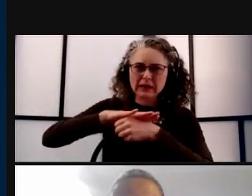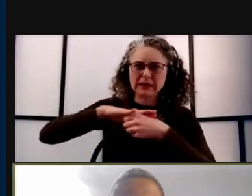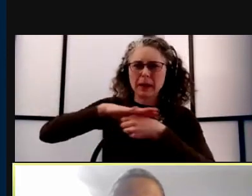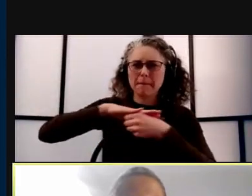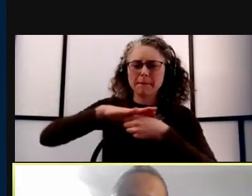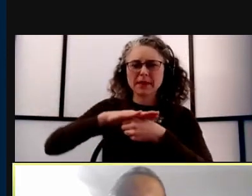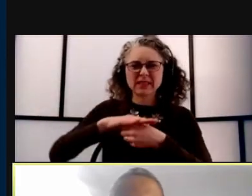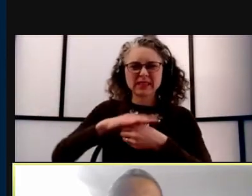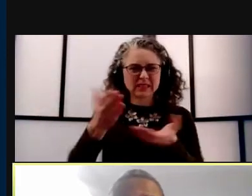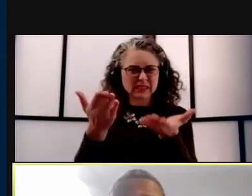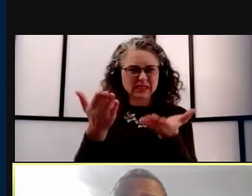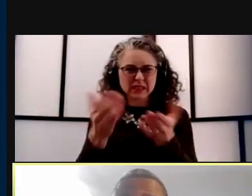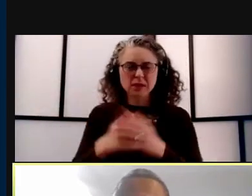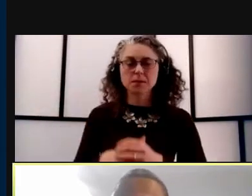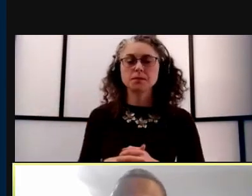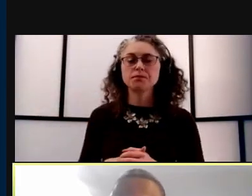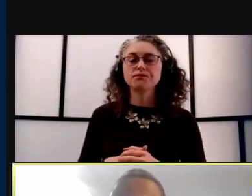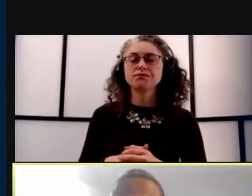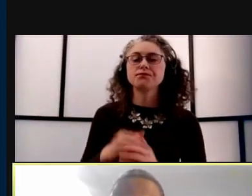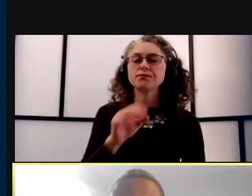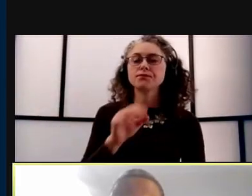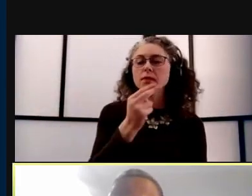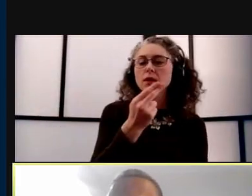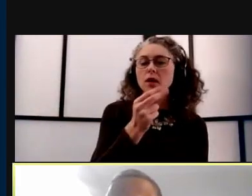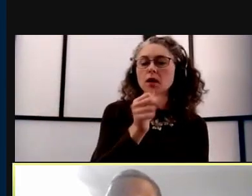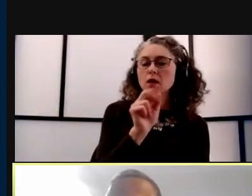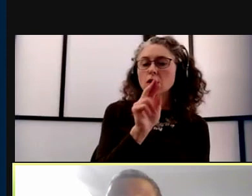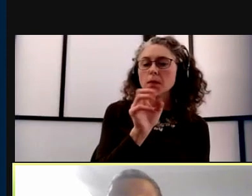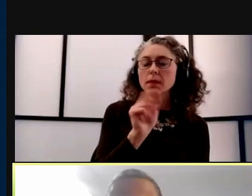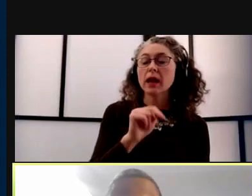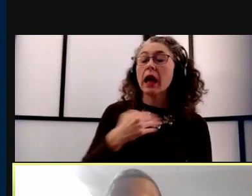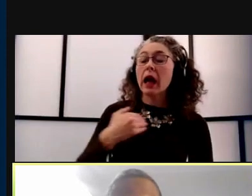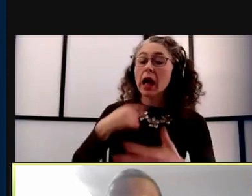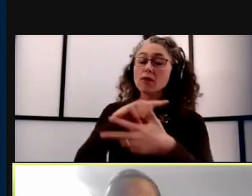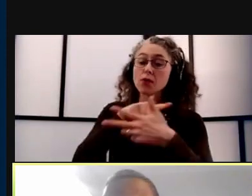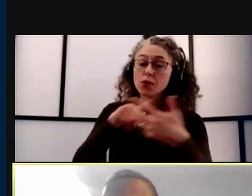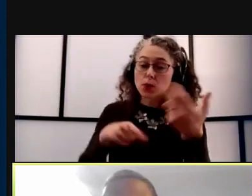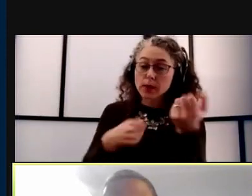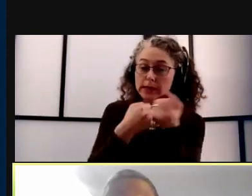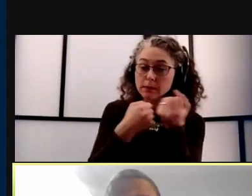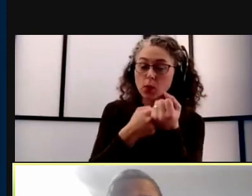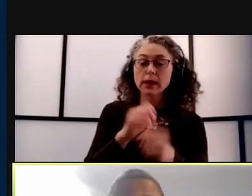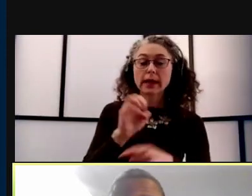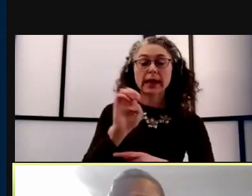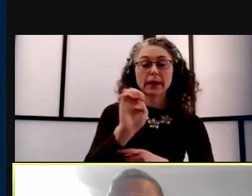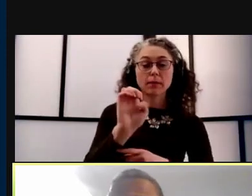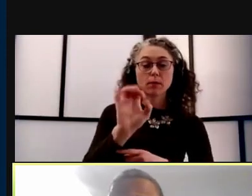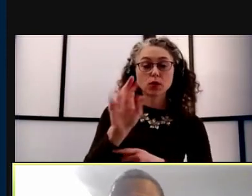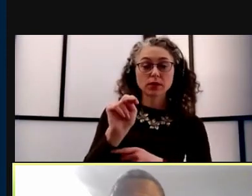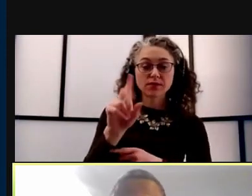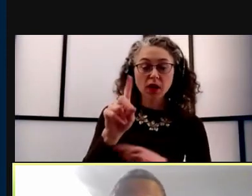There are three support opportunities that I'll mention, emergency funds, financial literacy